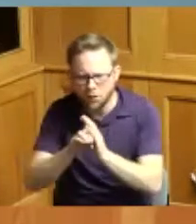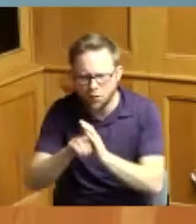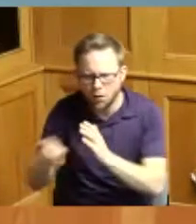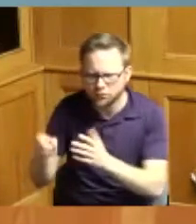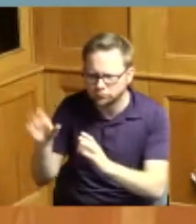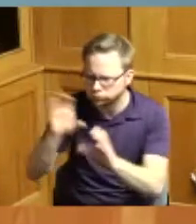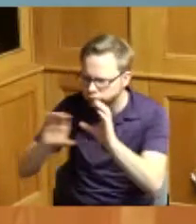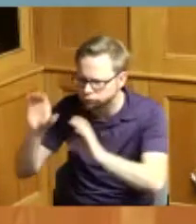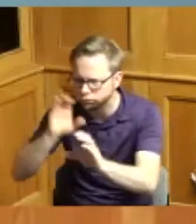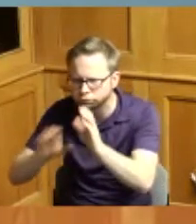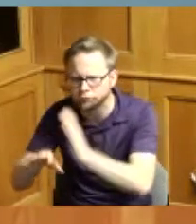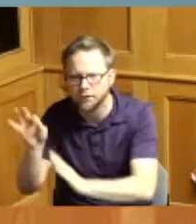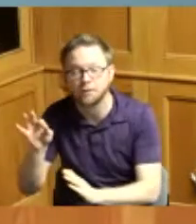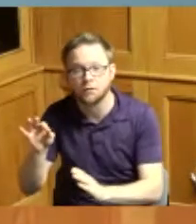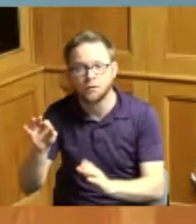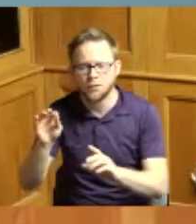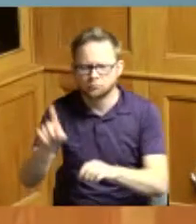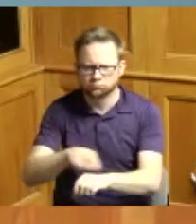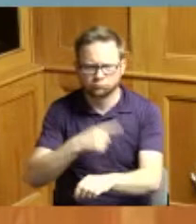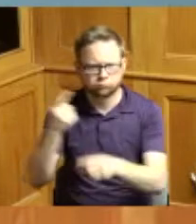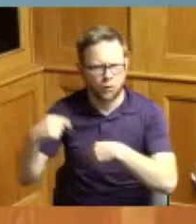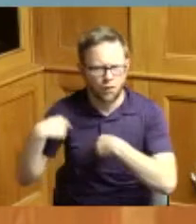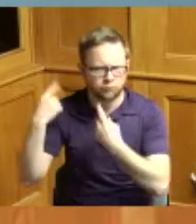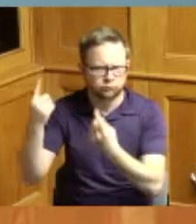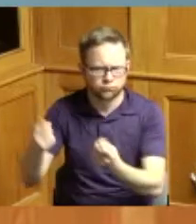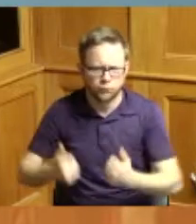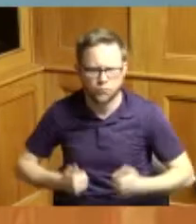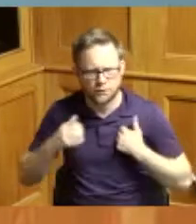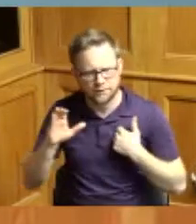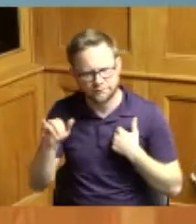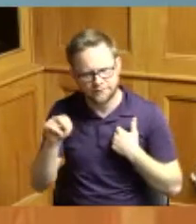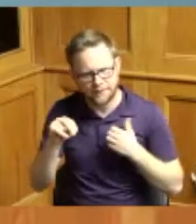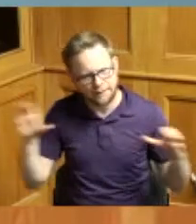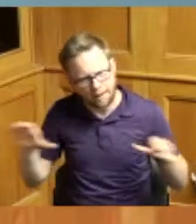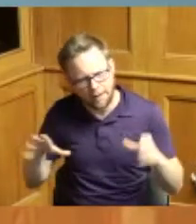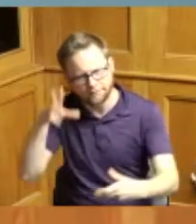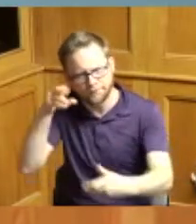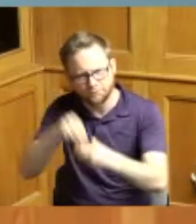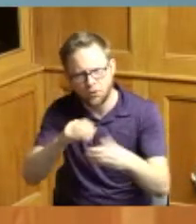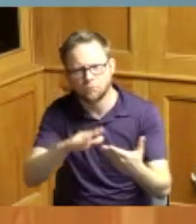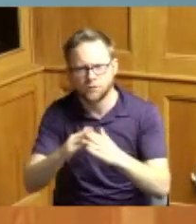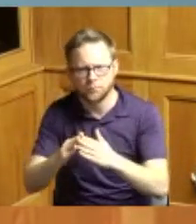resident of Cincinnati and is active in her community where she has served as a Woodlawn